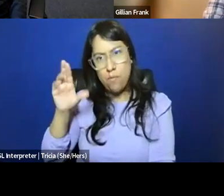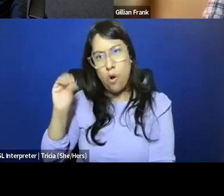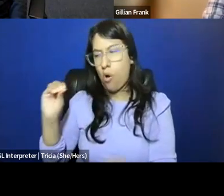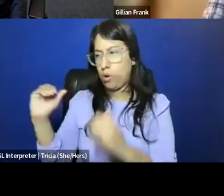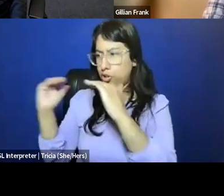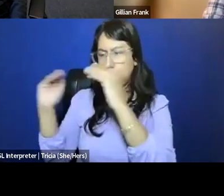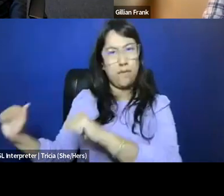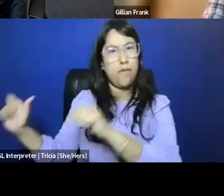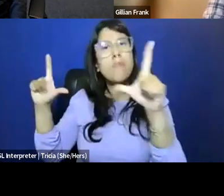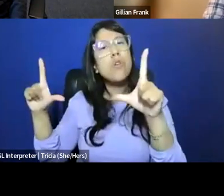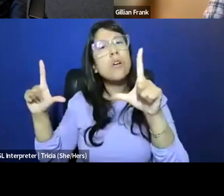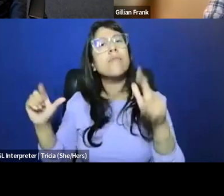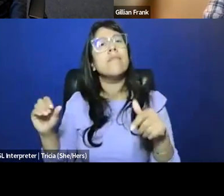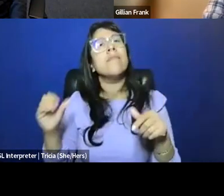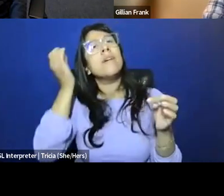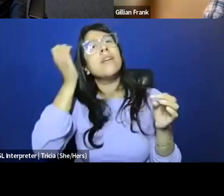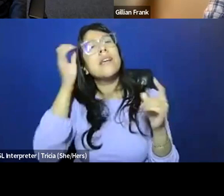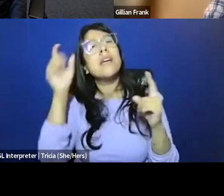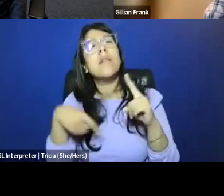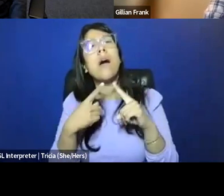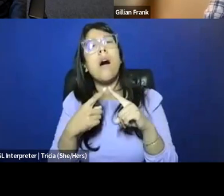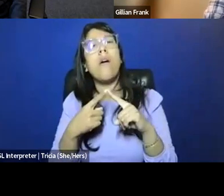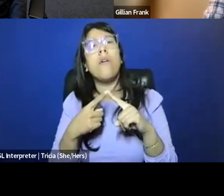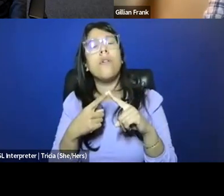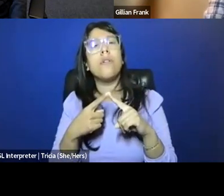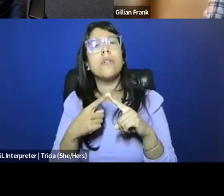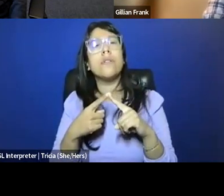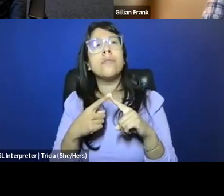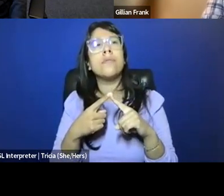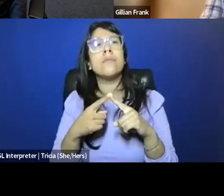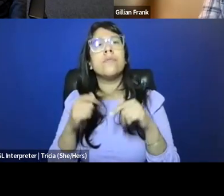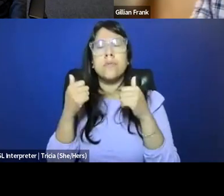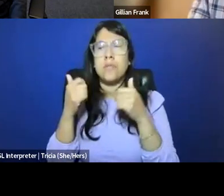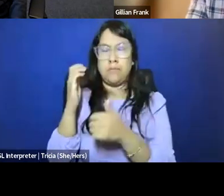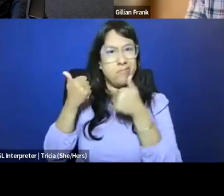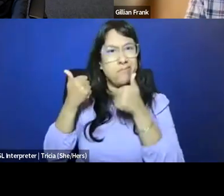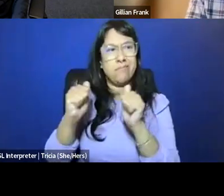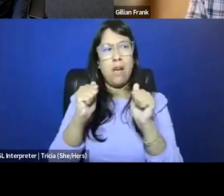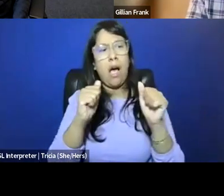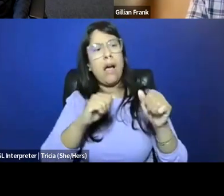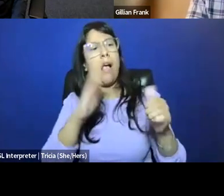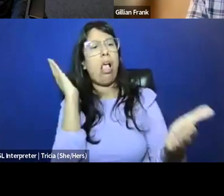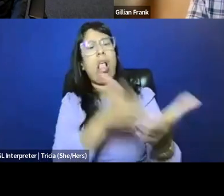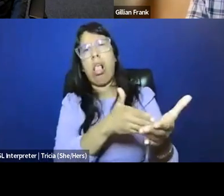but you know, you could think about the way that then, you know, mobilizing against pornography,